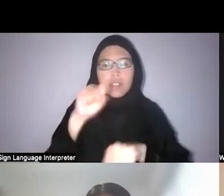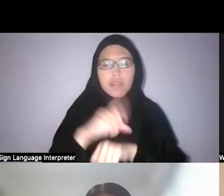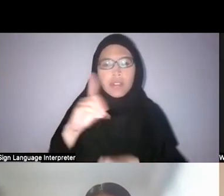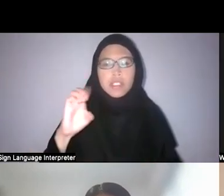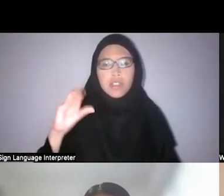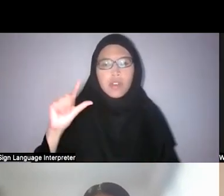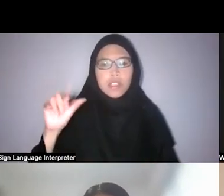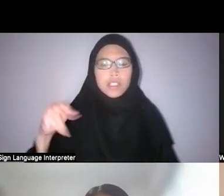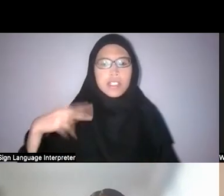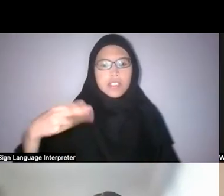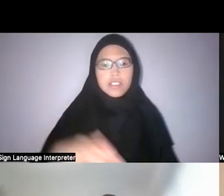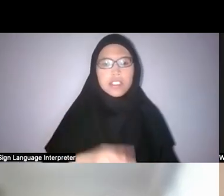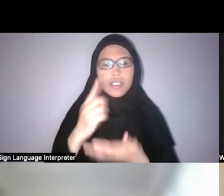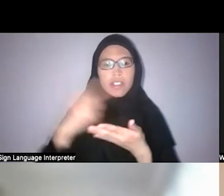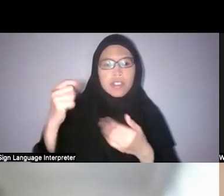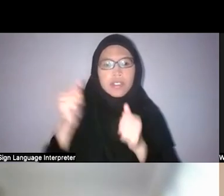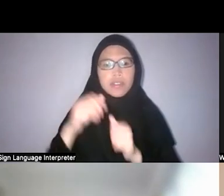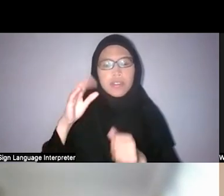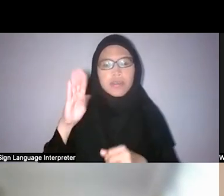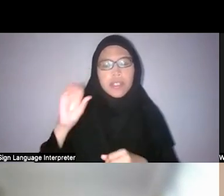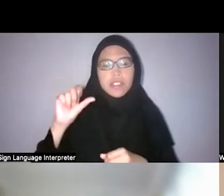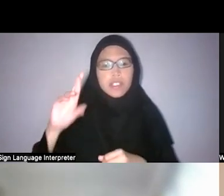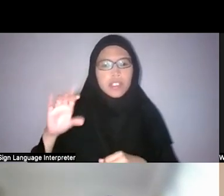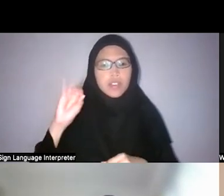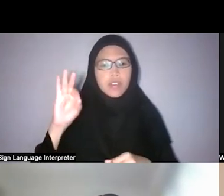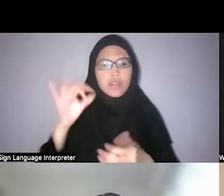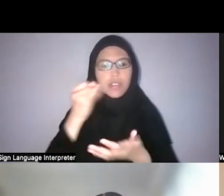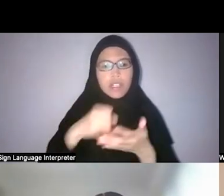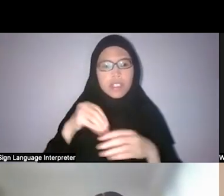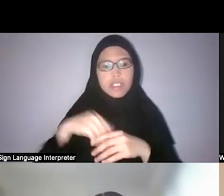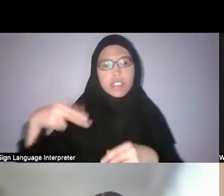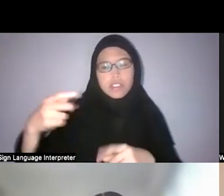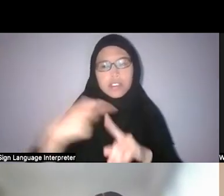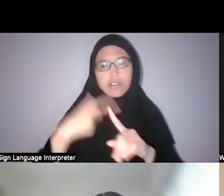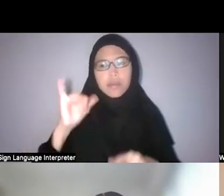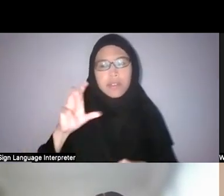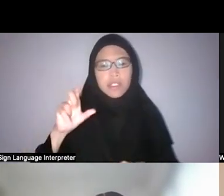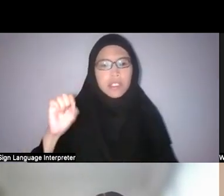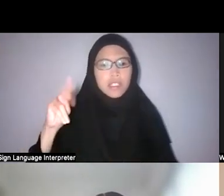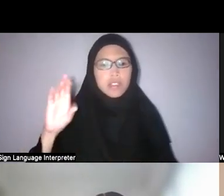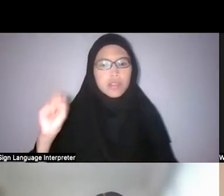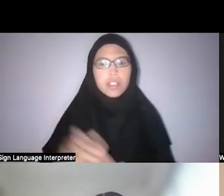Faris: Thanks Wei Lin for the introductions. I guess, we have one hour before Q&A